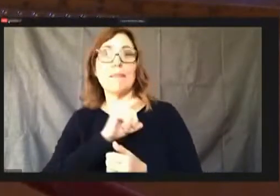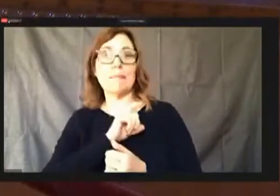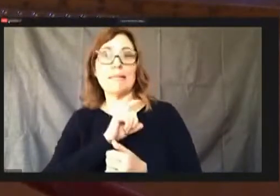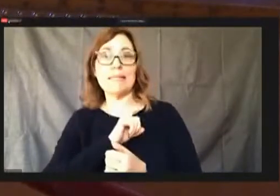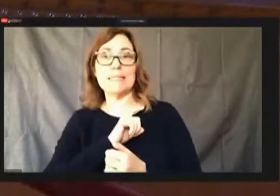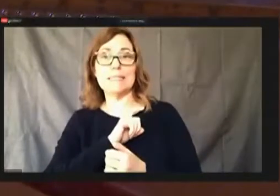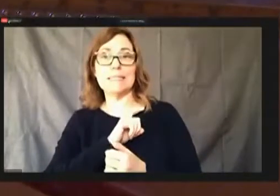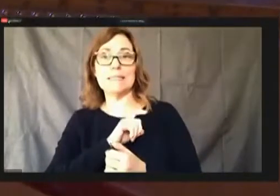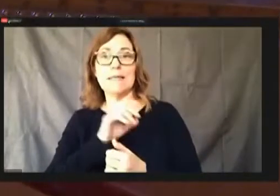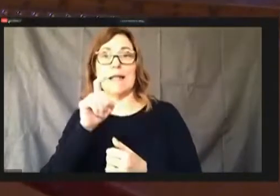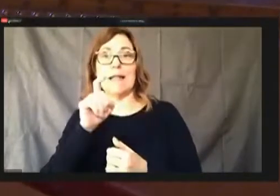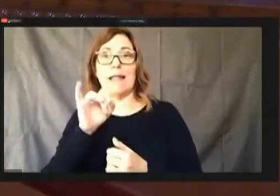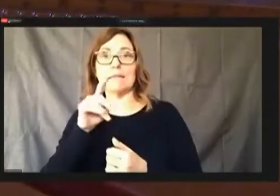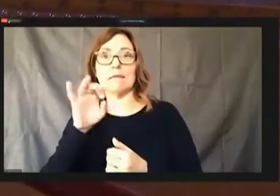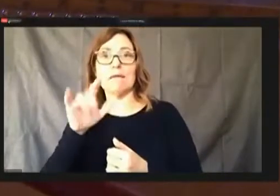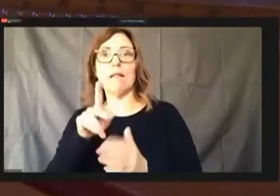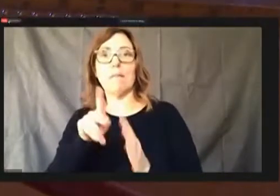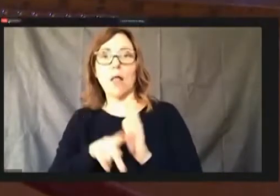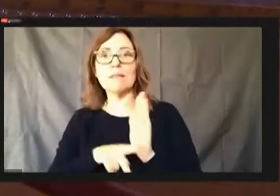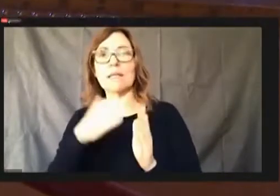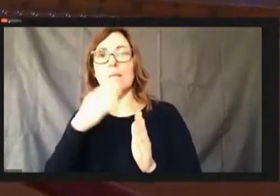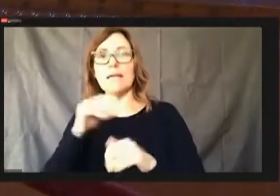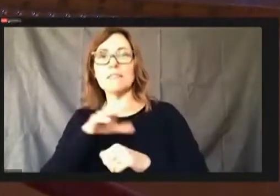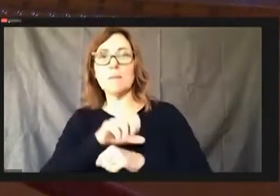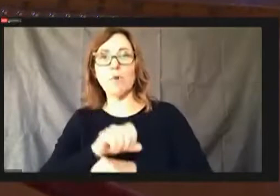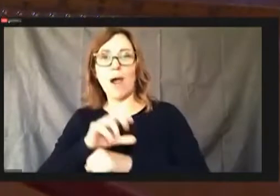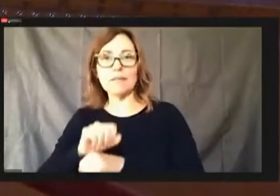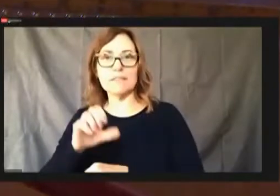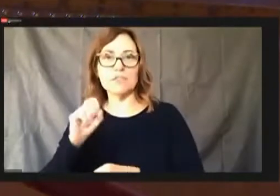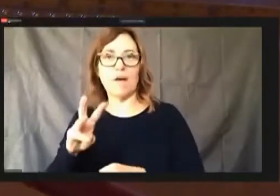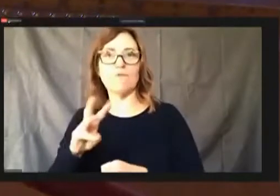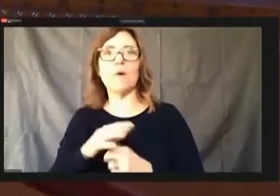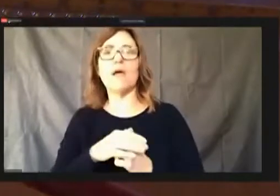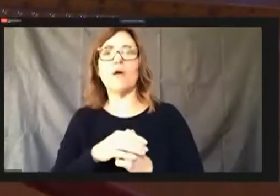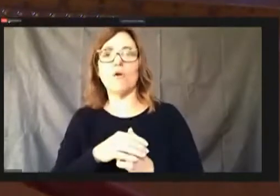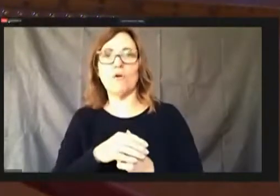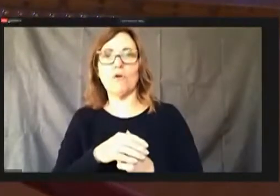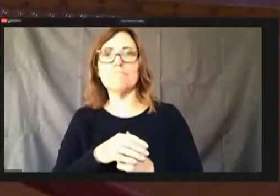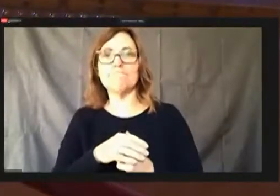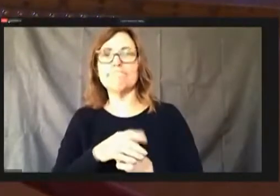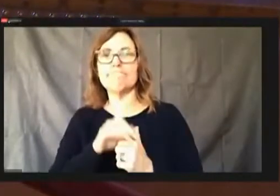practices software is is being added for next year.